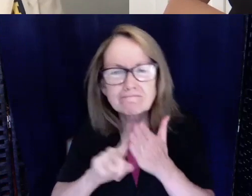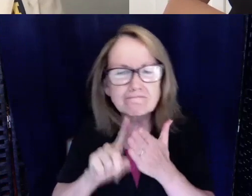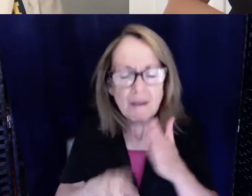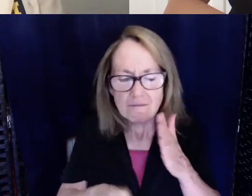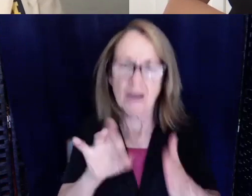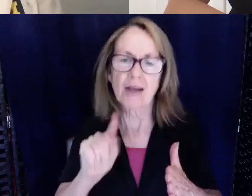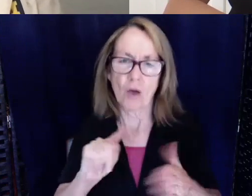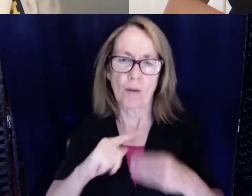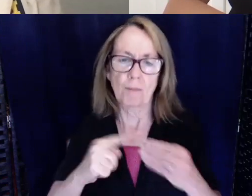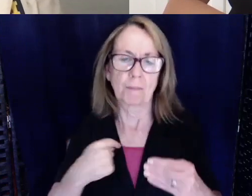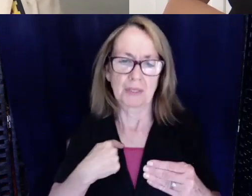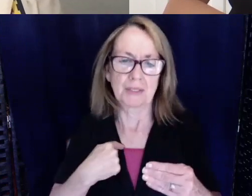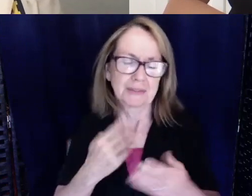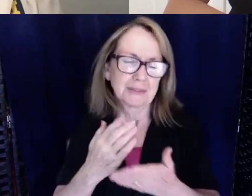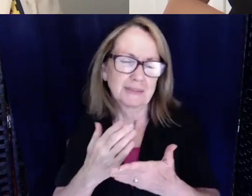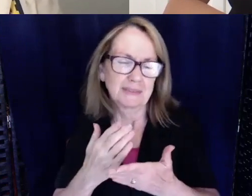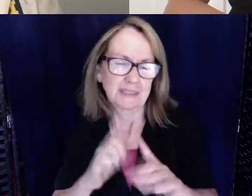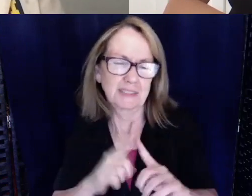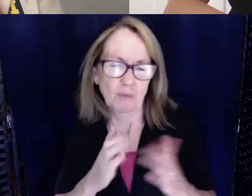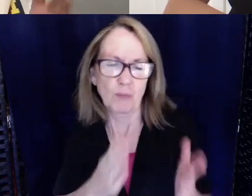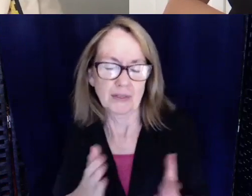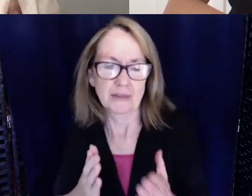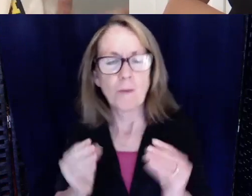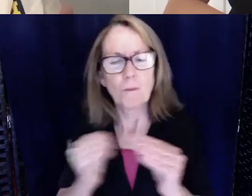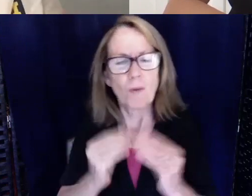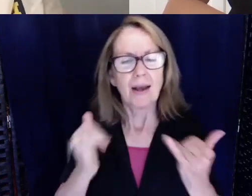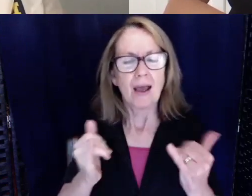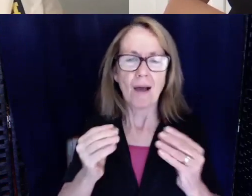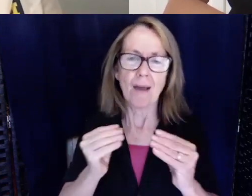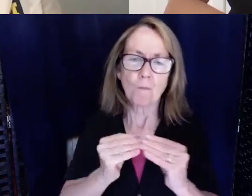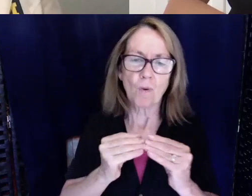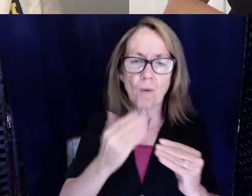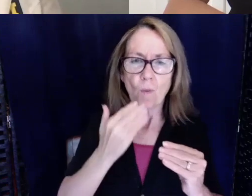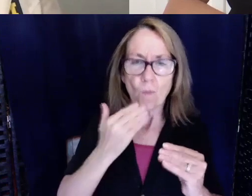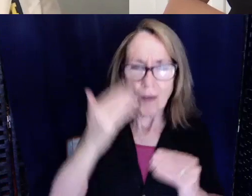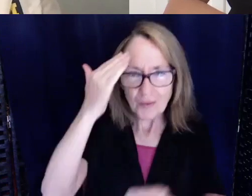Even more so now because I'm more well known in the community. And where I